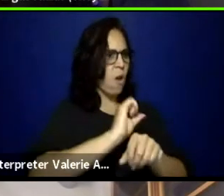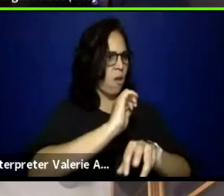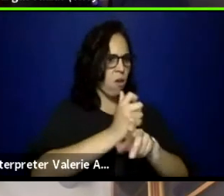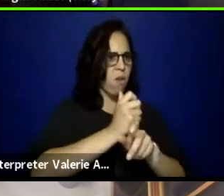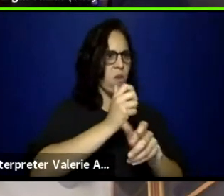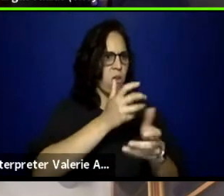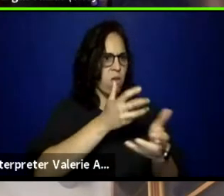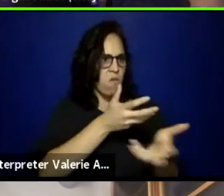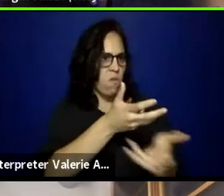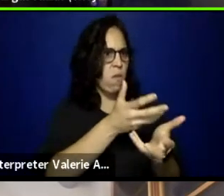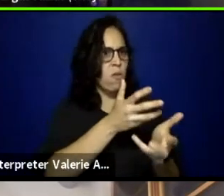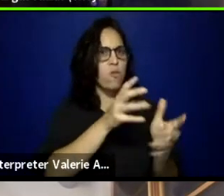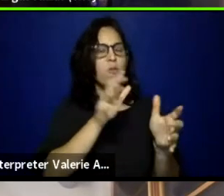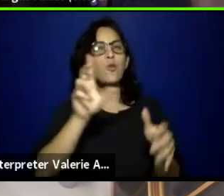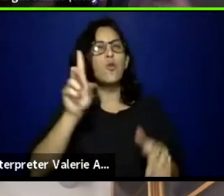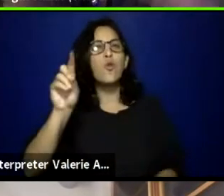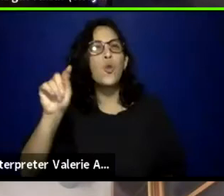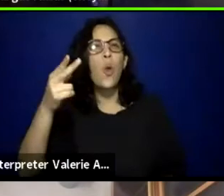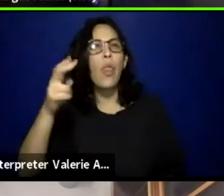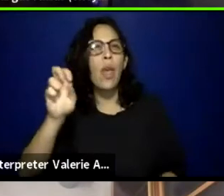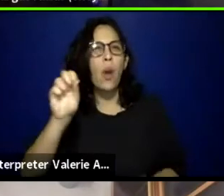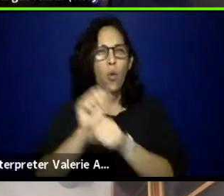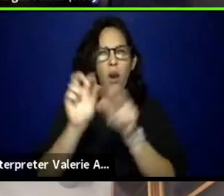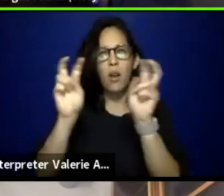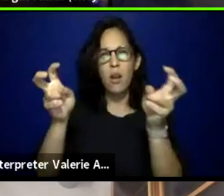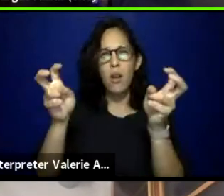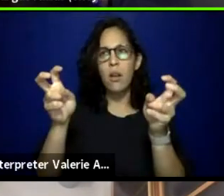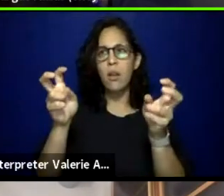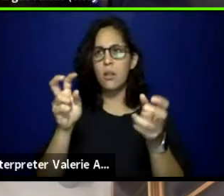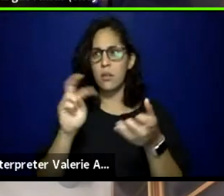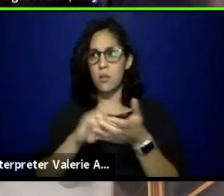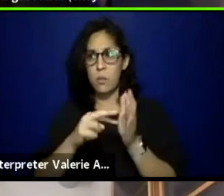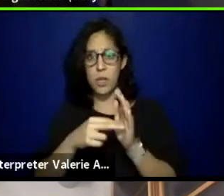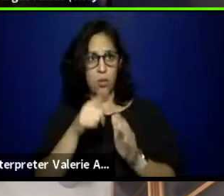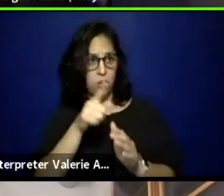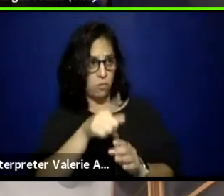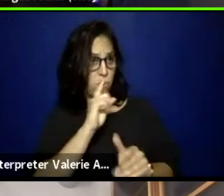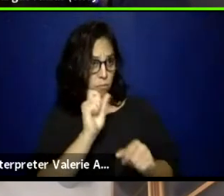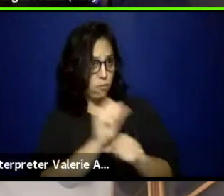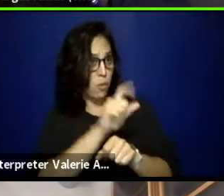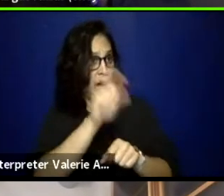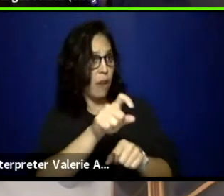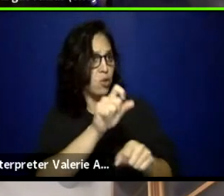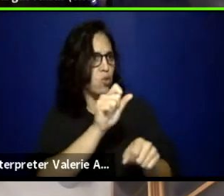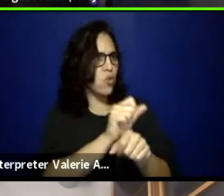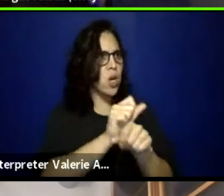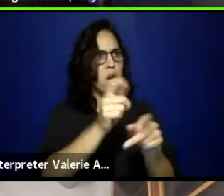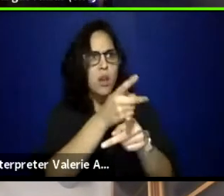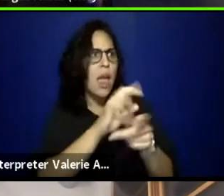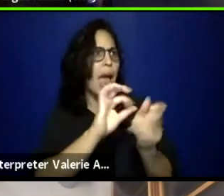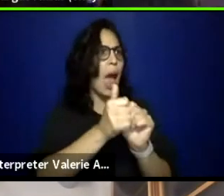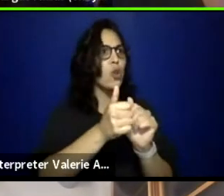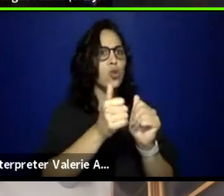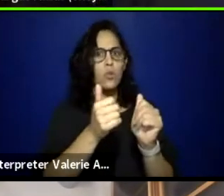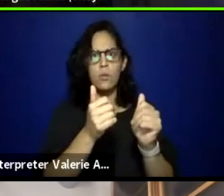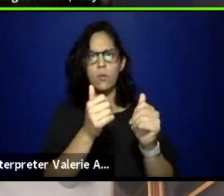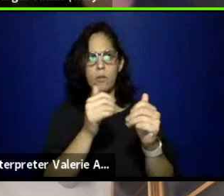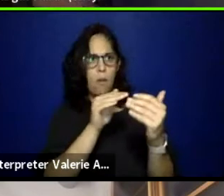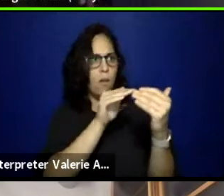You can't, that doesn't come to you naturally? But apparently it doesn't, and so that's the thing that's,